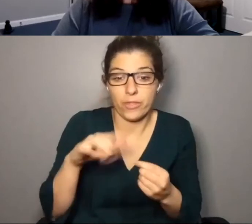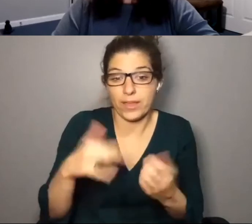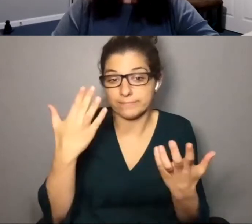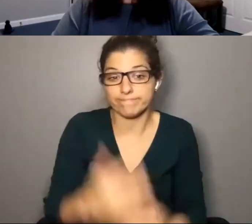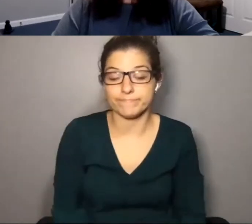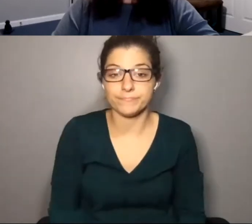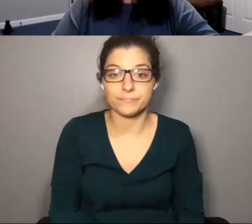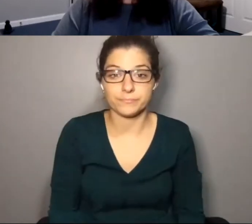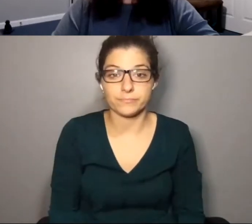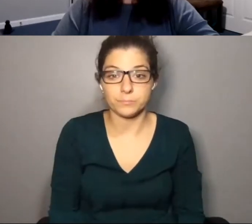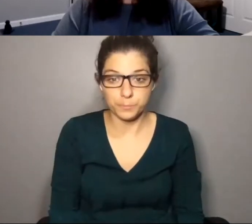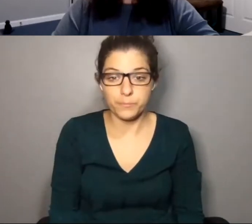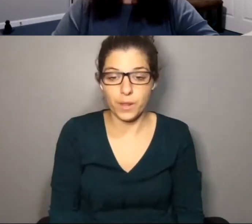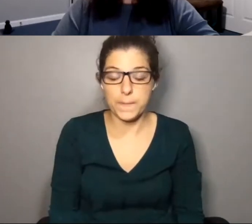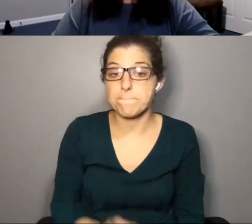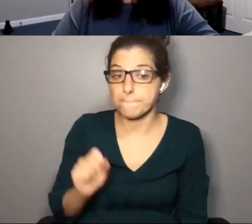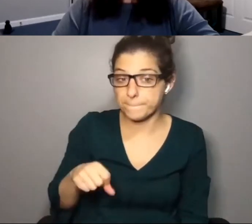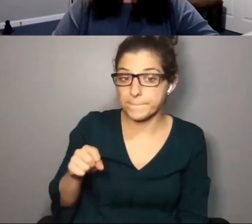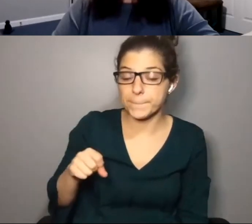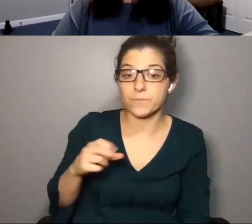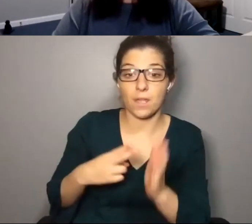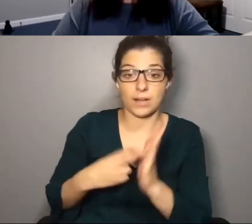done around that.